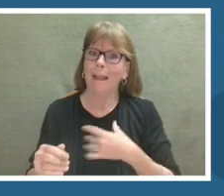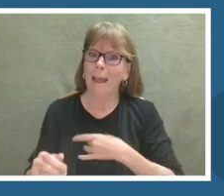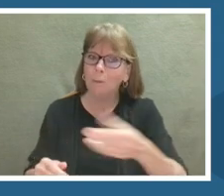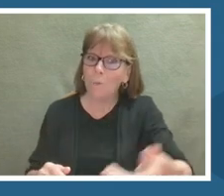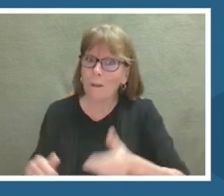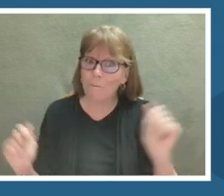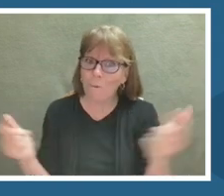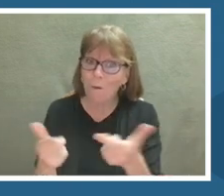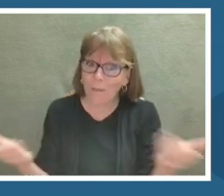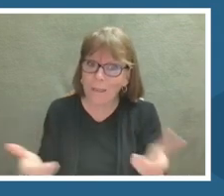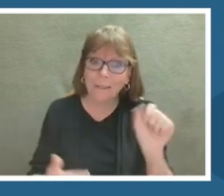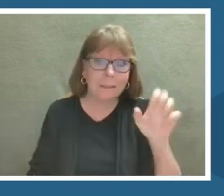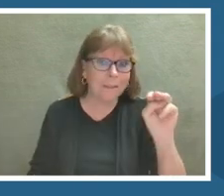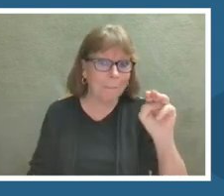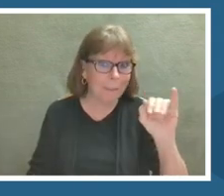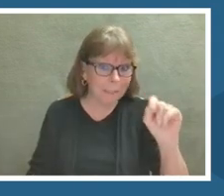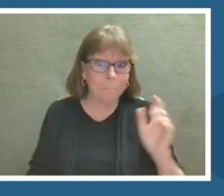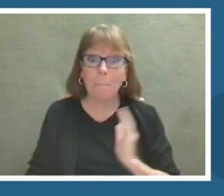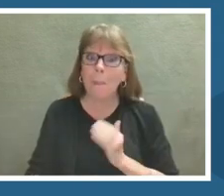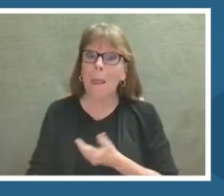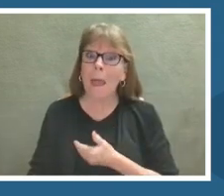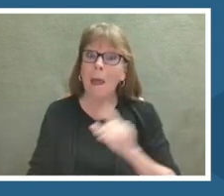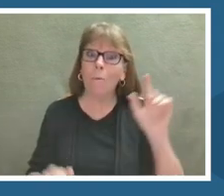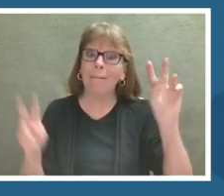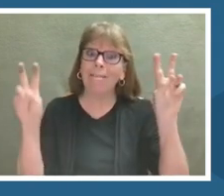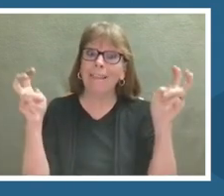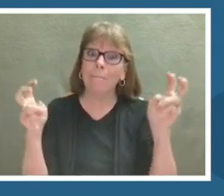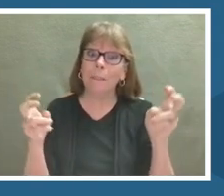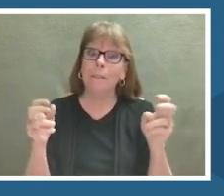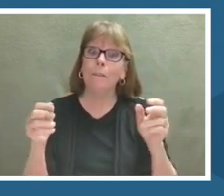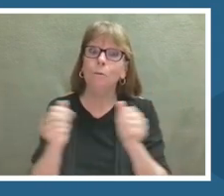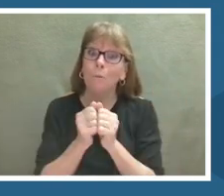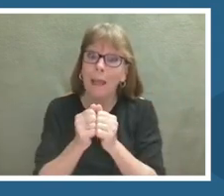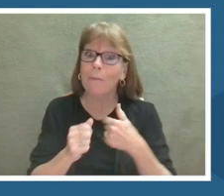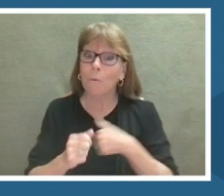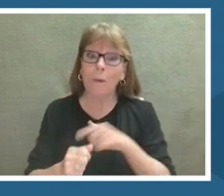This year's theme is, together we thrive, creating our shared future through education.